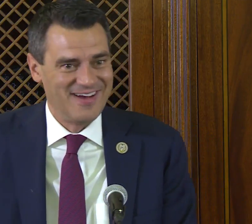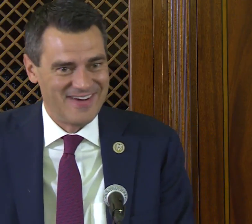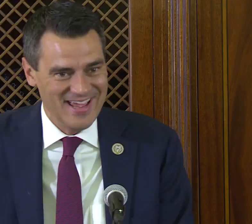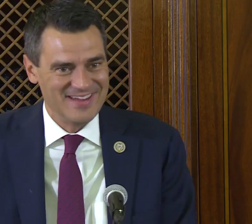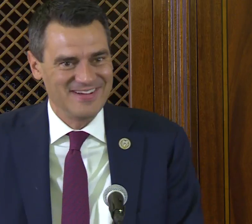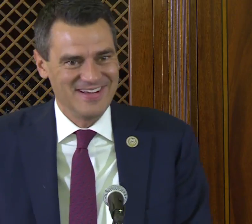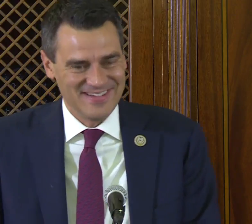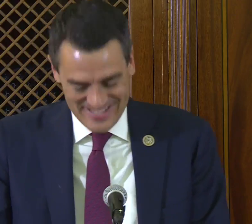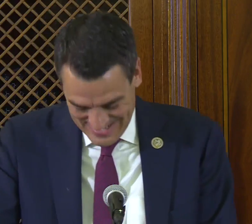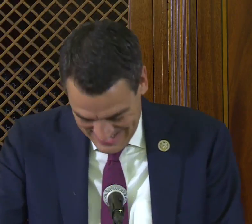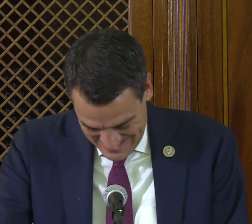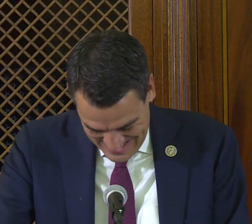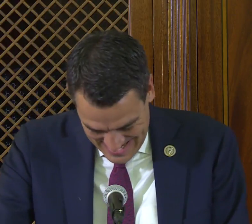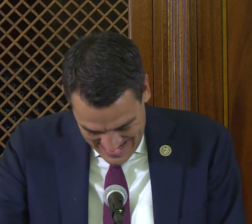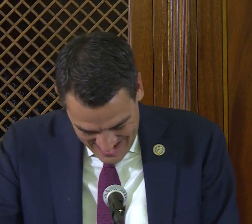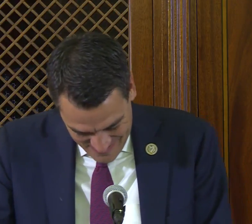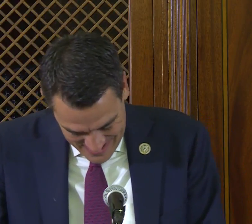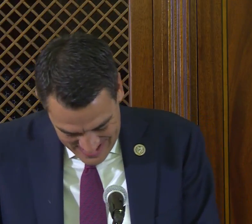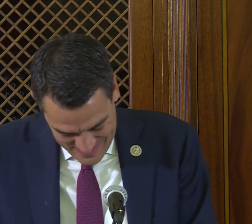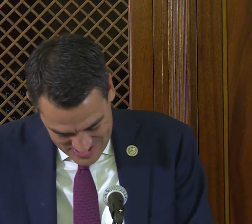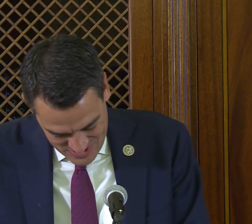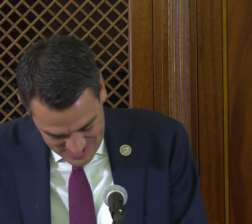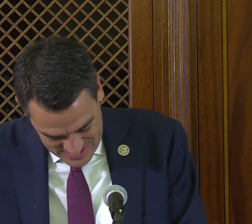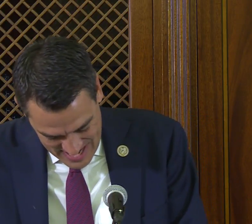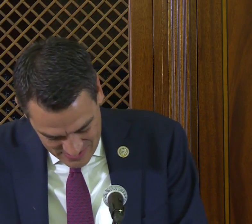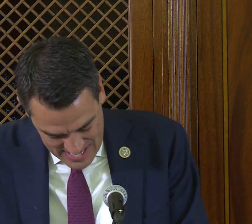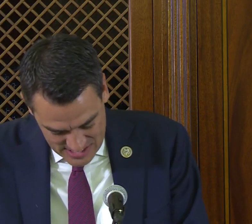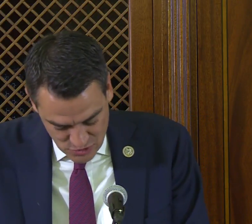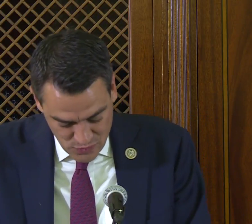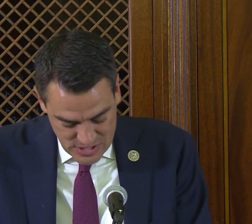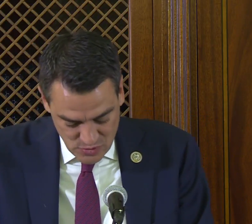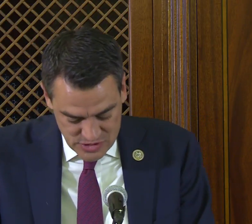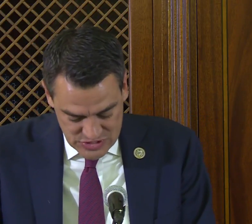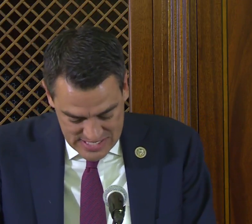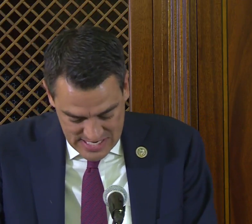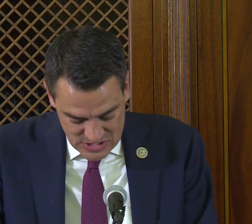All right, there we go. I'm working to make sure that Gallaudet has the resources it needs